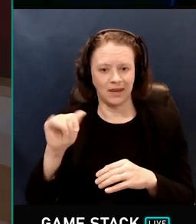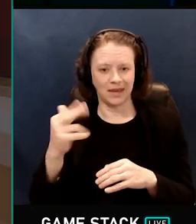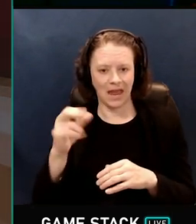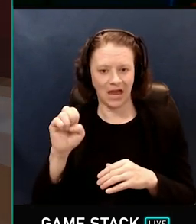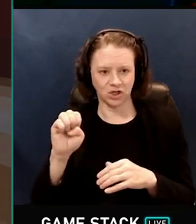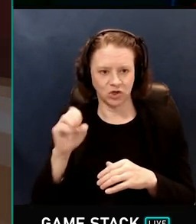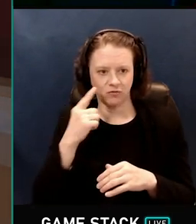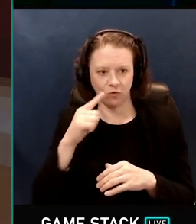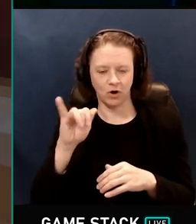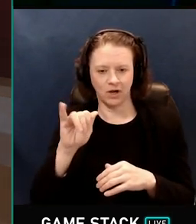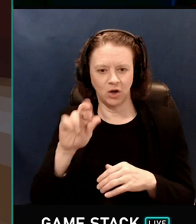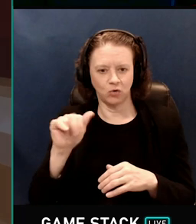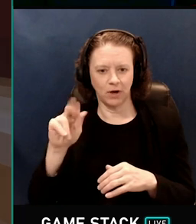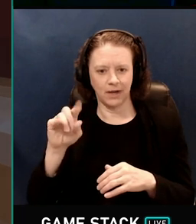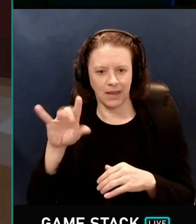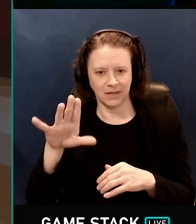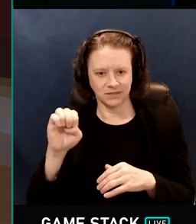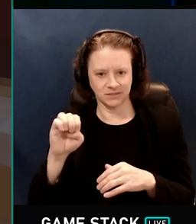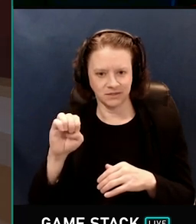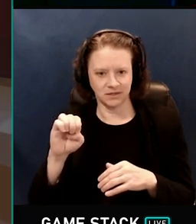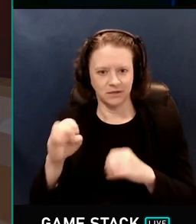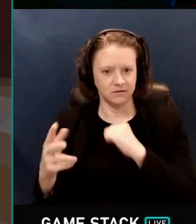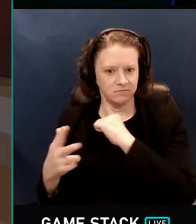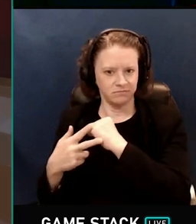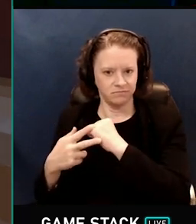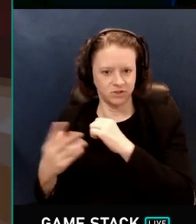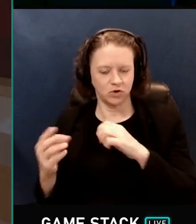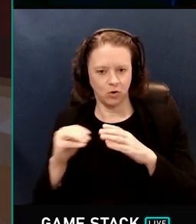into a background process that bounces rays over time.